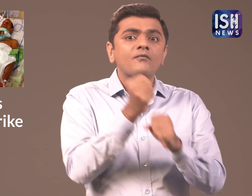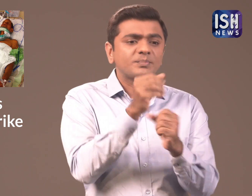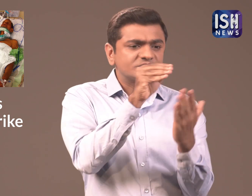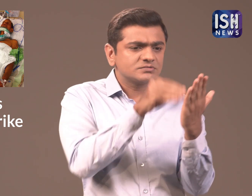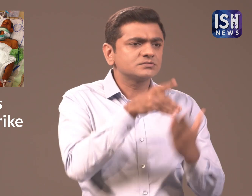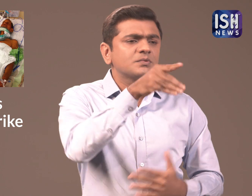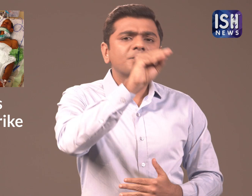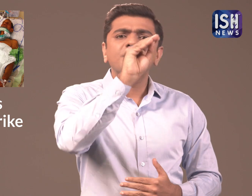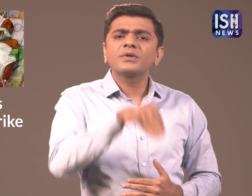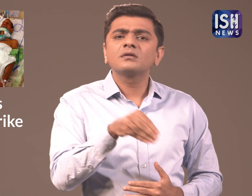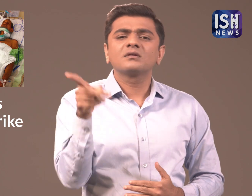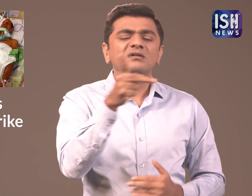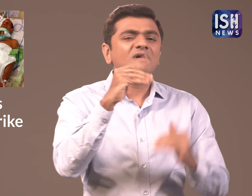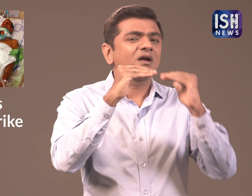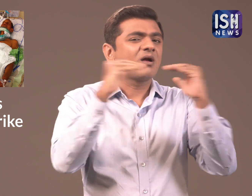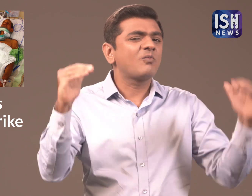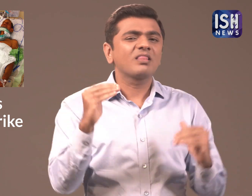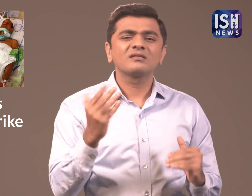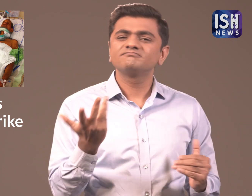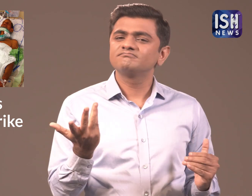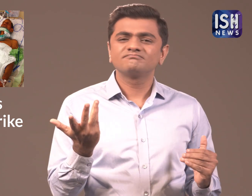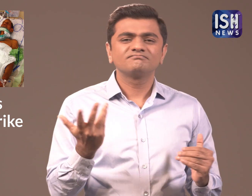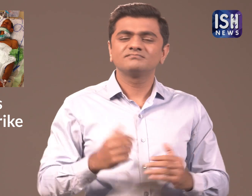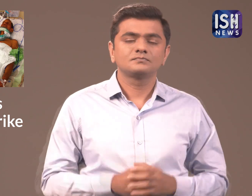and hardly any for government colleges. It is not equal.